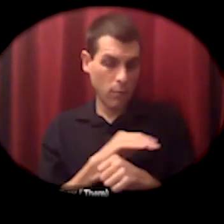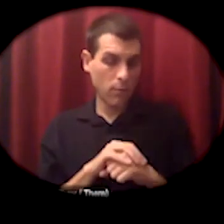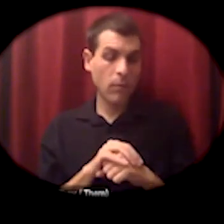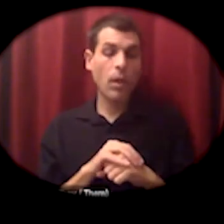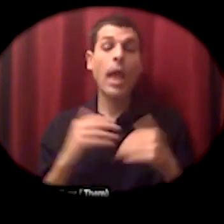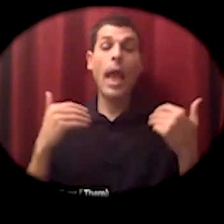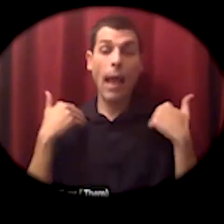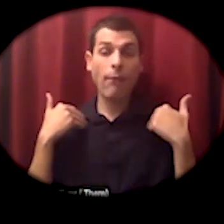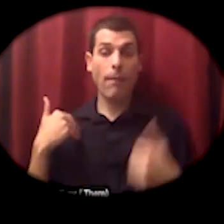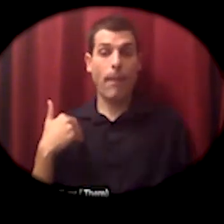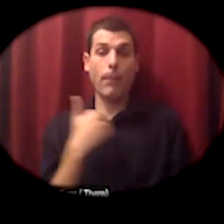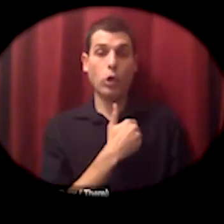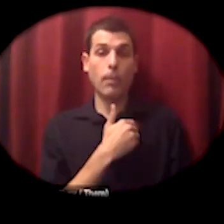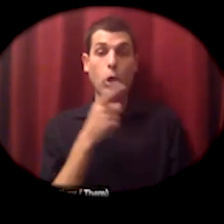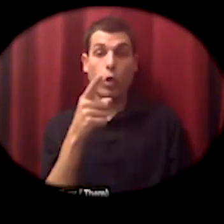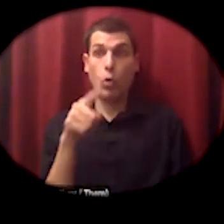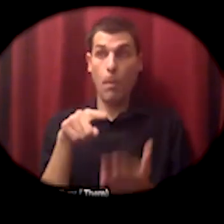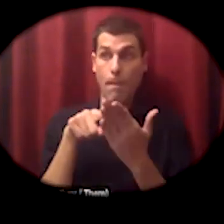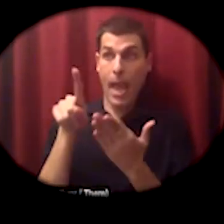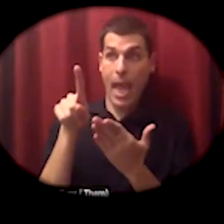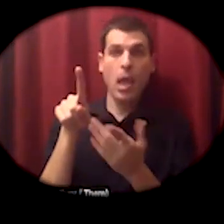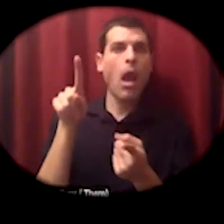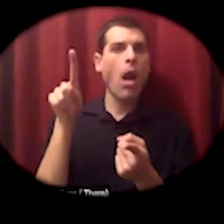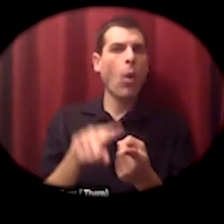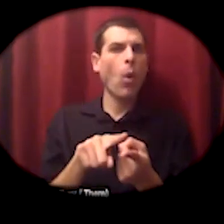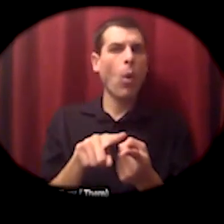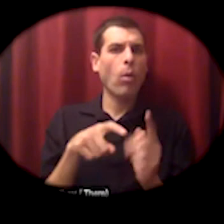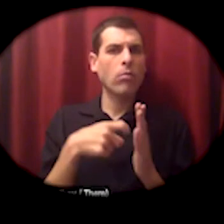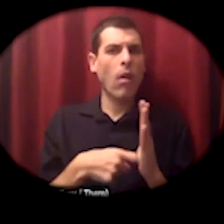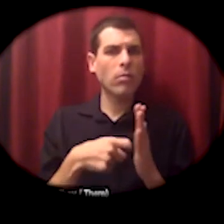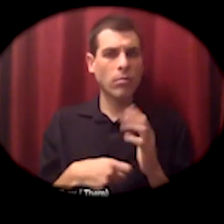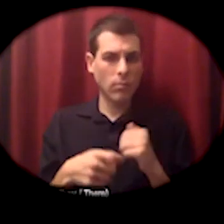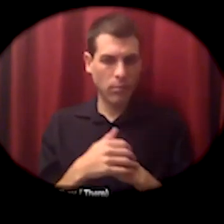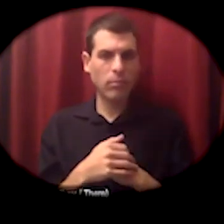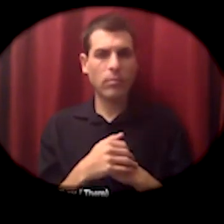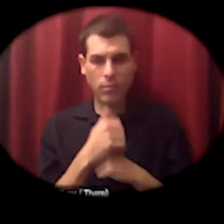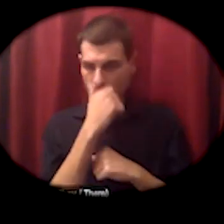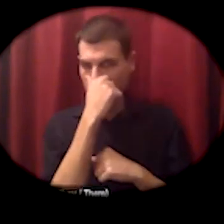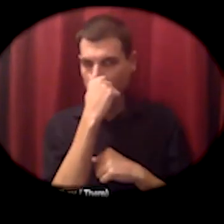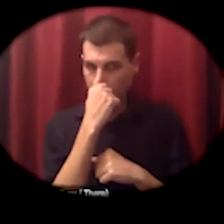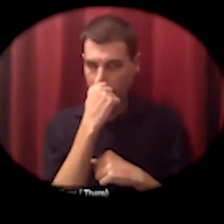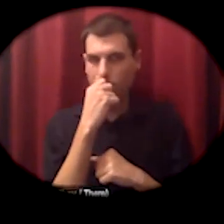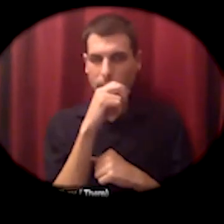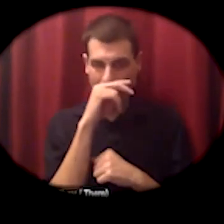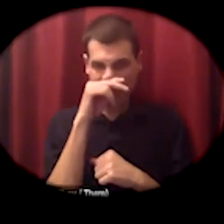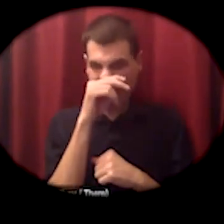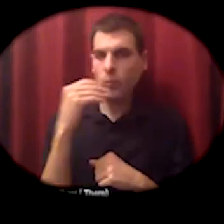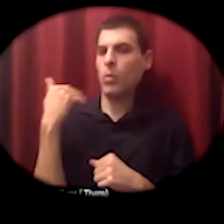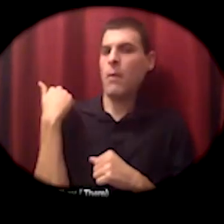you get access to their lower prices and that began as a health food products buying club for